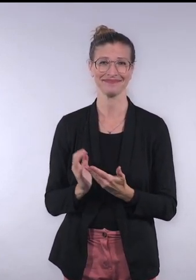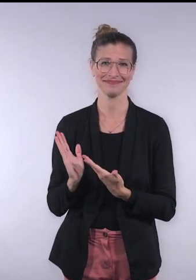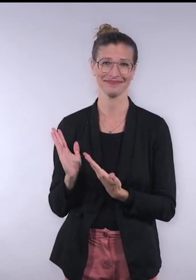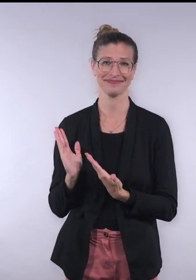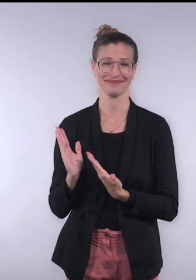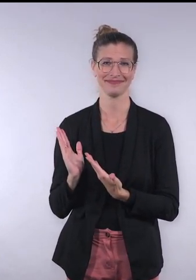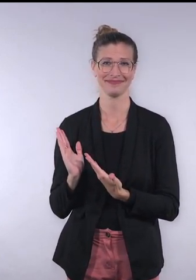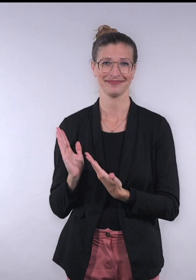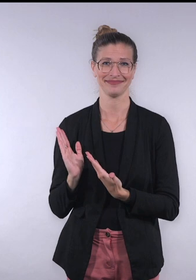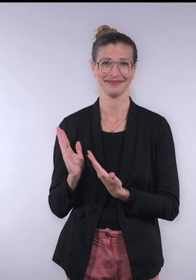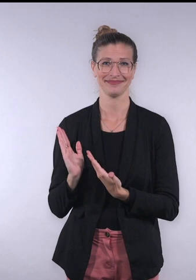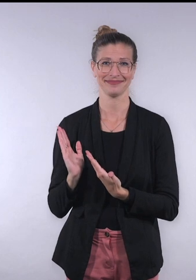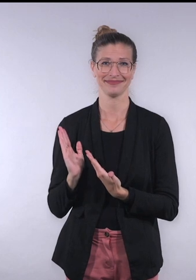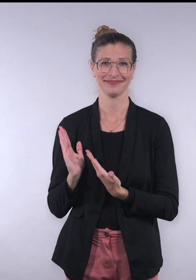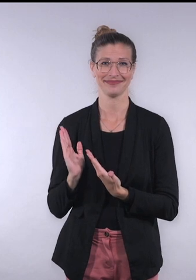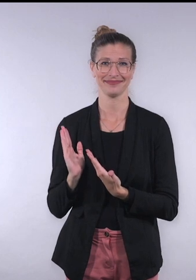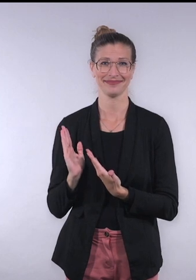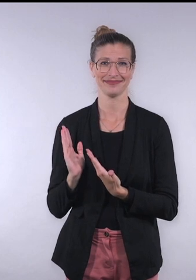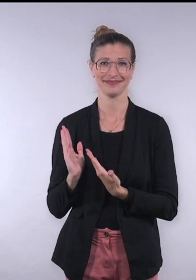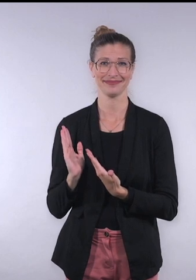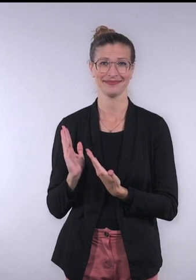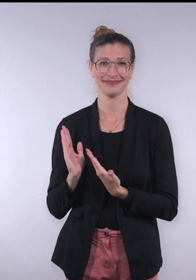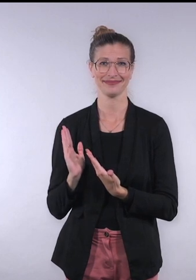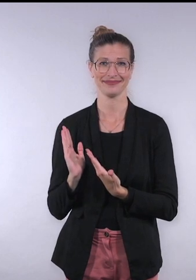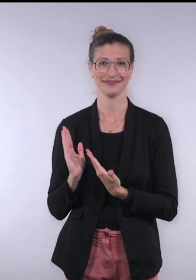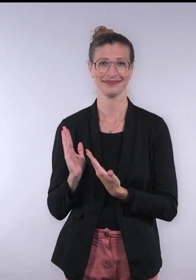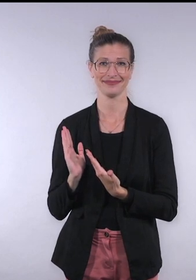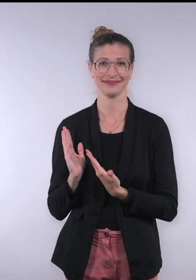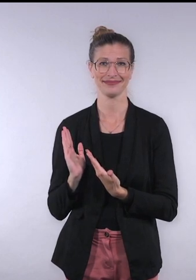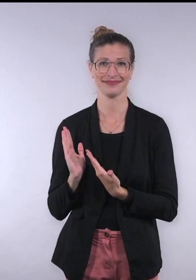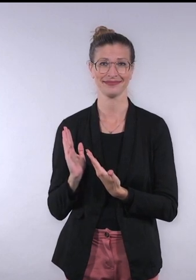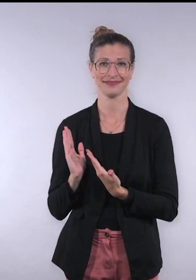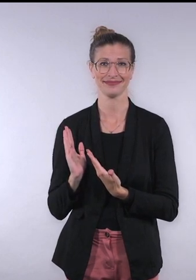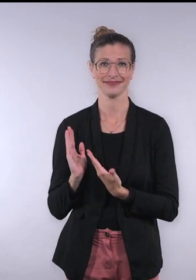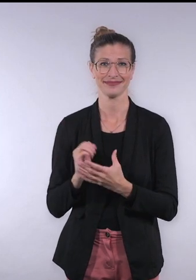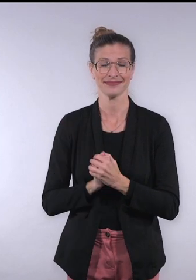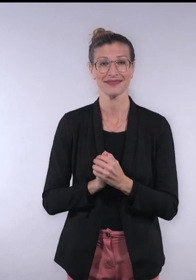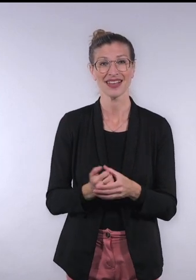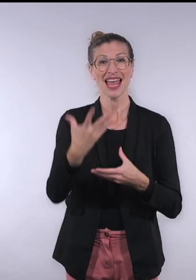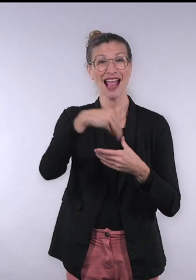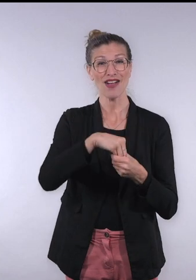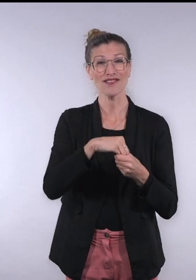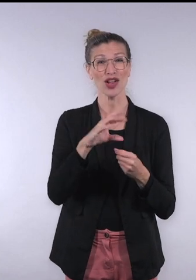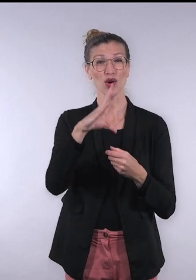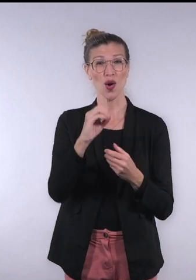Session Summary by Thomas Butcher, Zero Project The innovative solutions that we heard about ranged